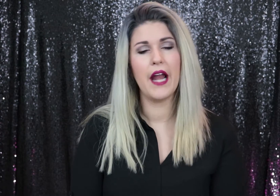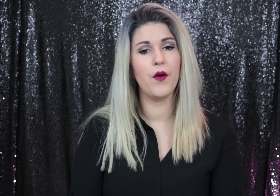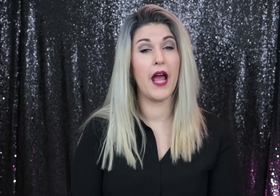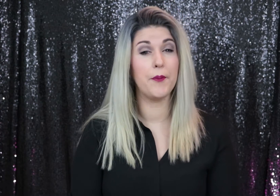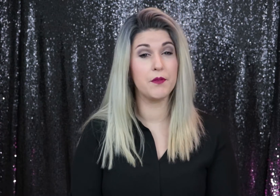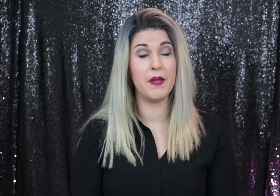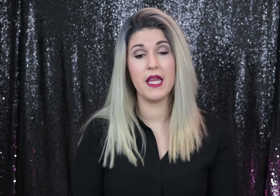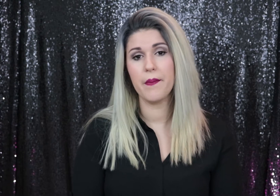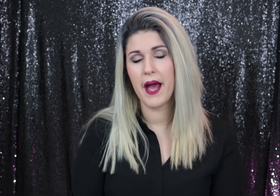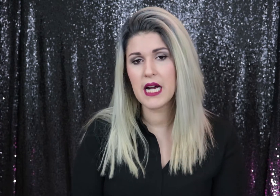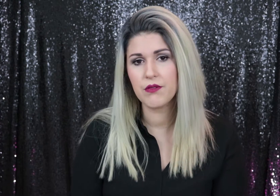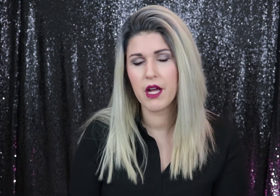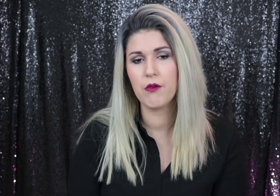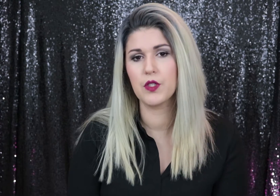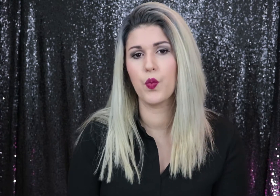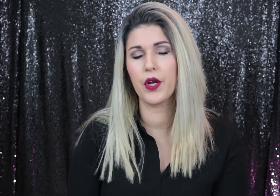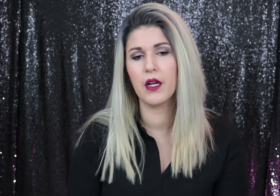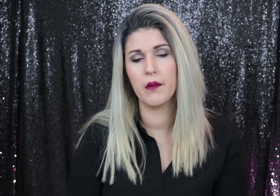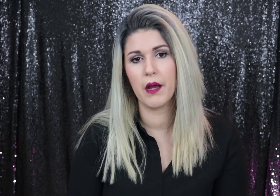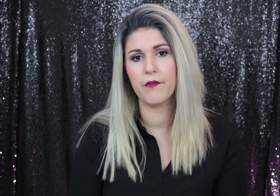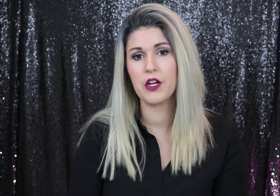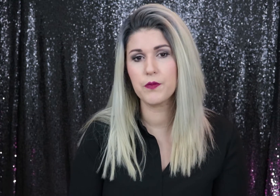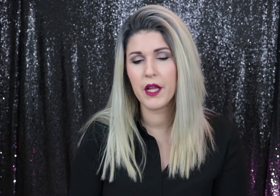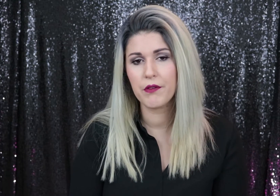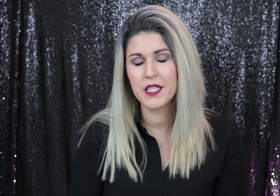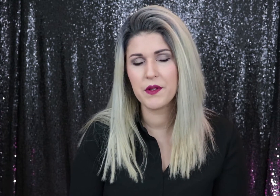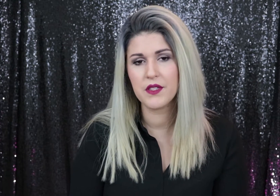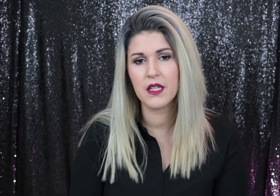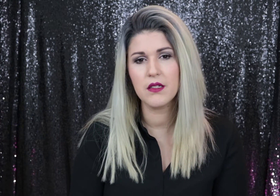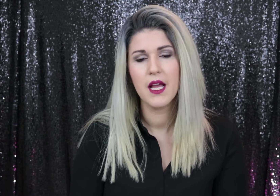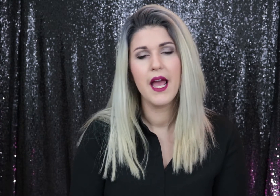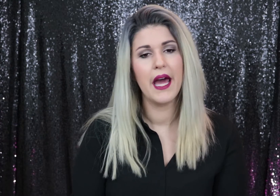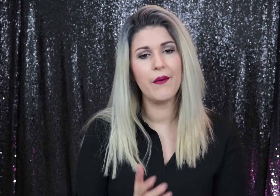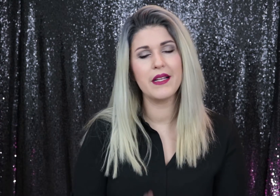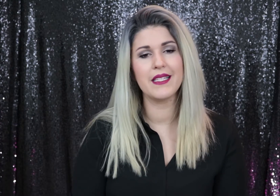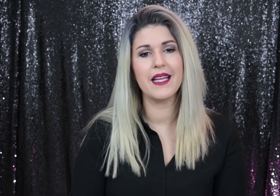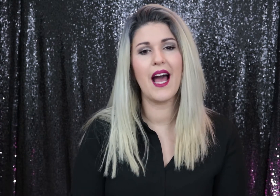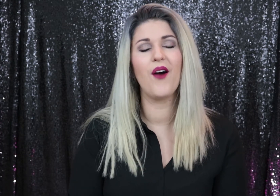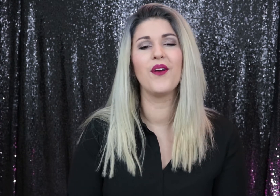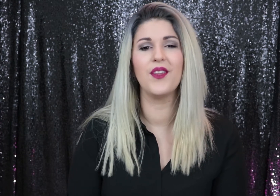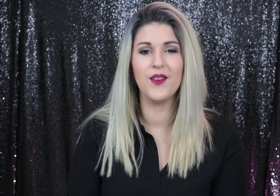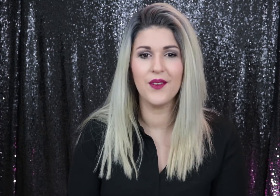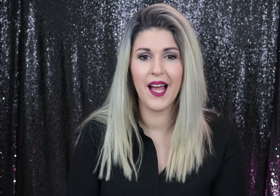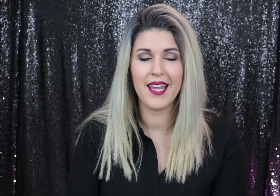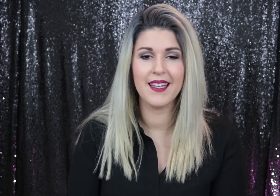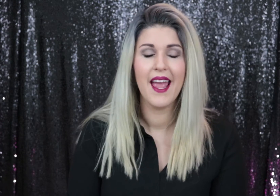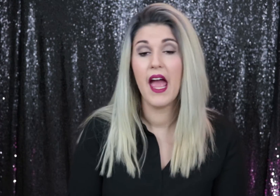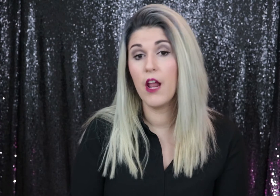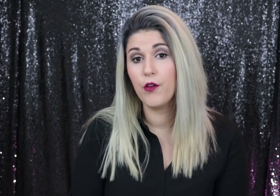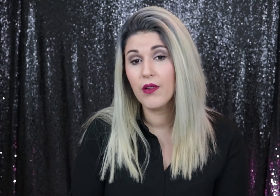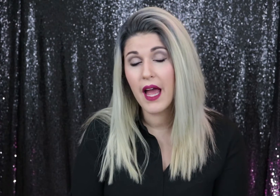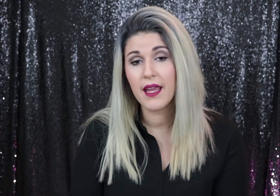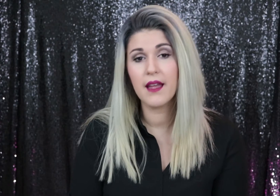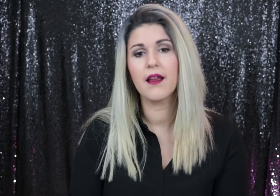I know it helped me in the past when I was working on my finger spelling receptive skills and I want to see how you like it and if you like it,